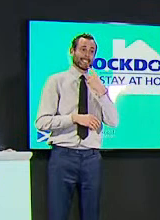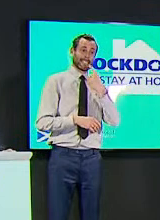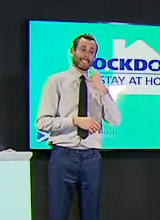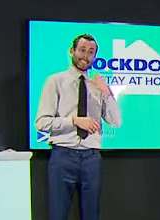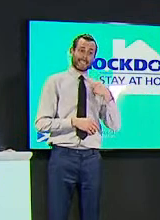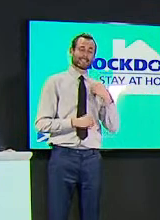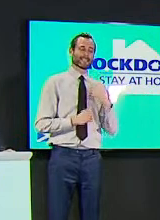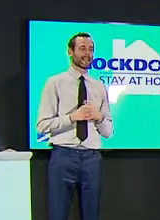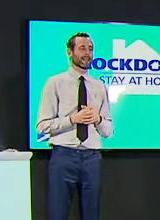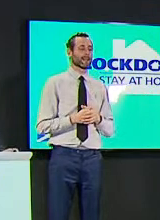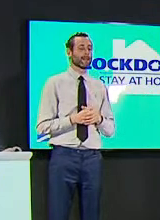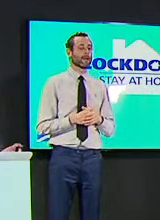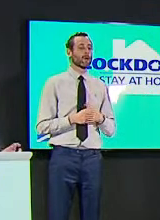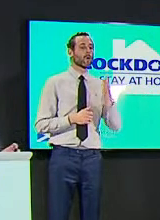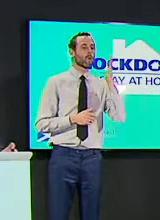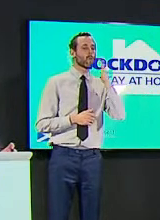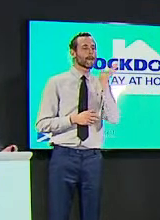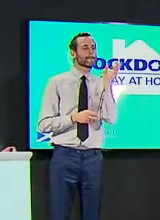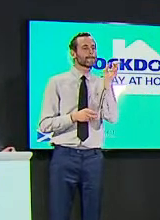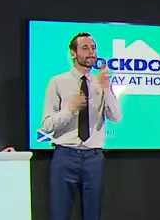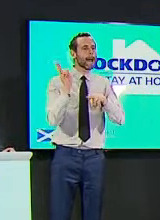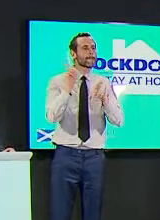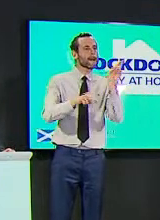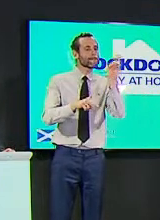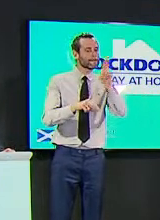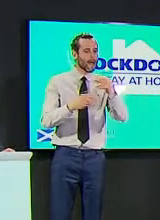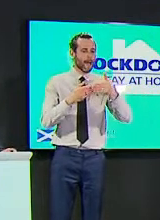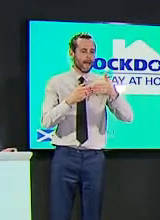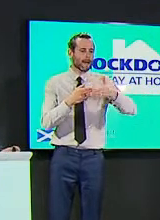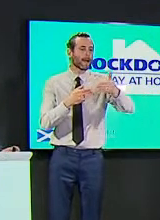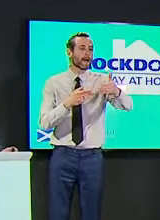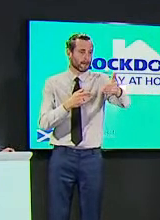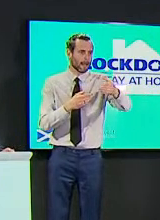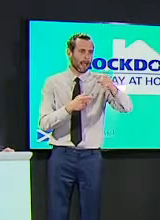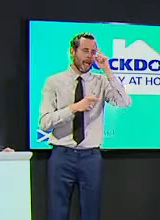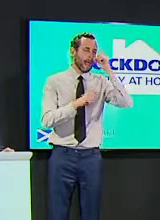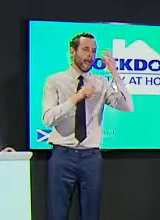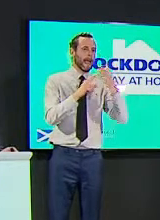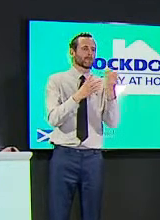obviously plans to do over the coming weeks and eliminating the virus they're contradictory goals